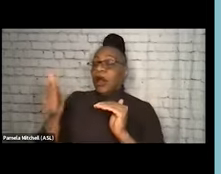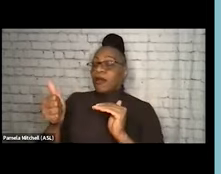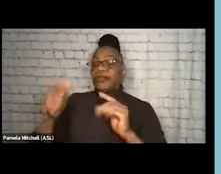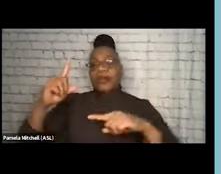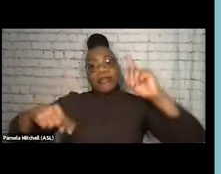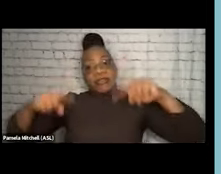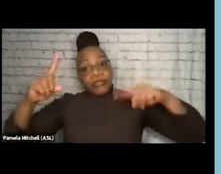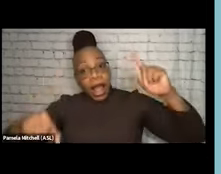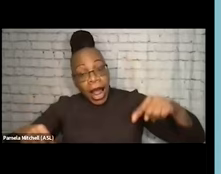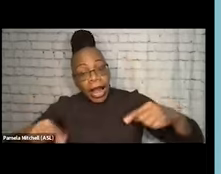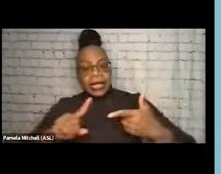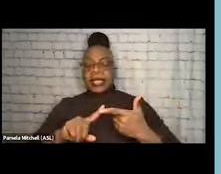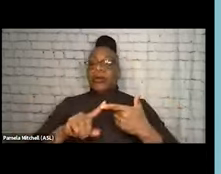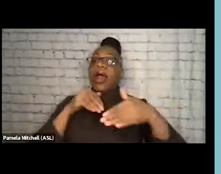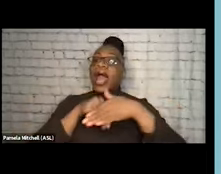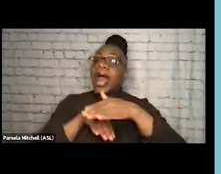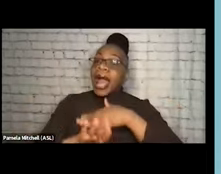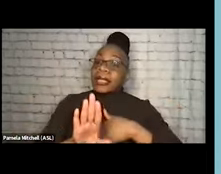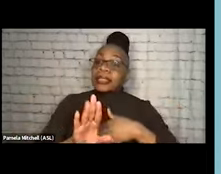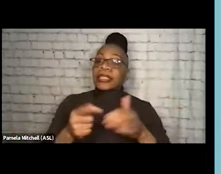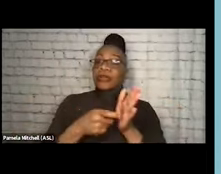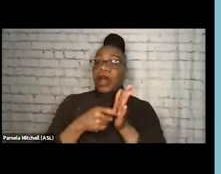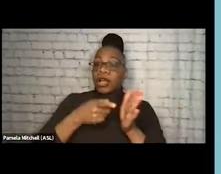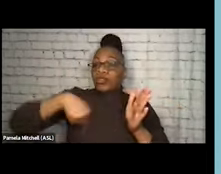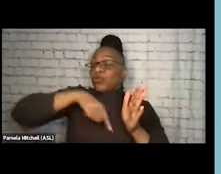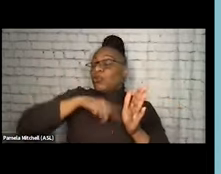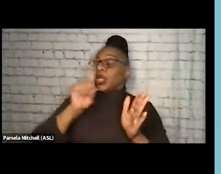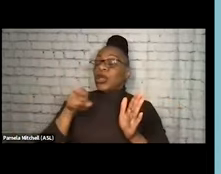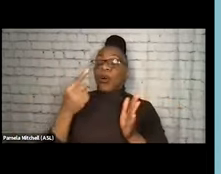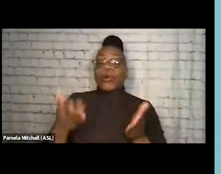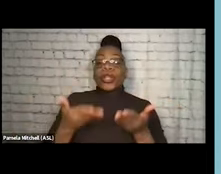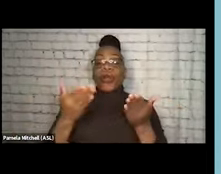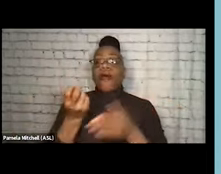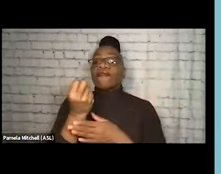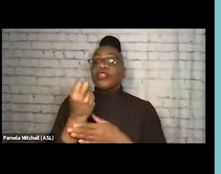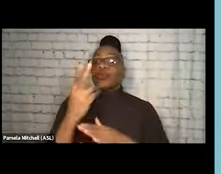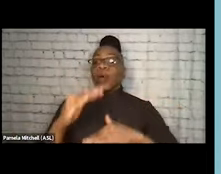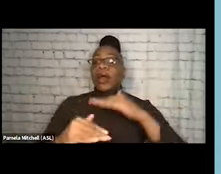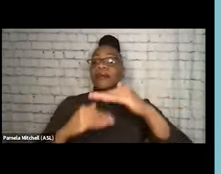Do we only offer 12-step interventions? Those types of things.